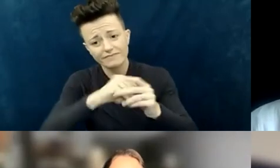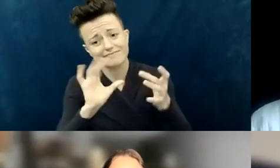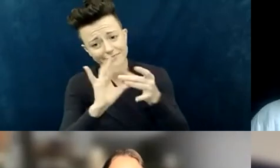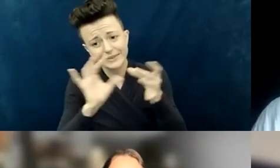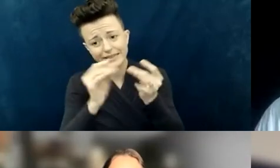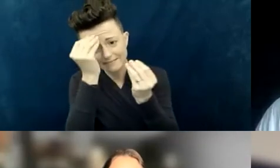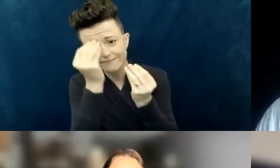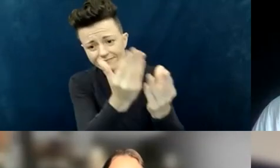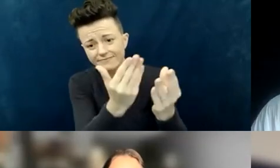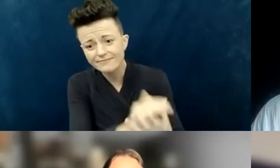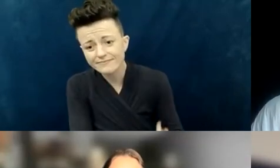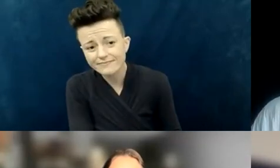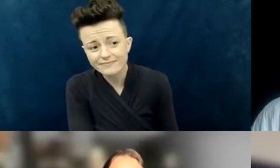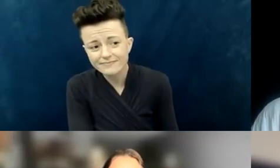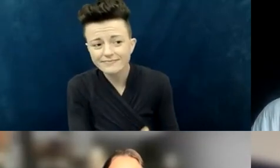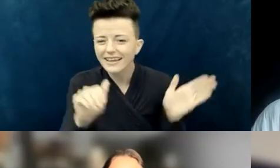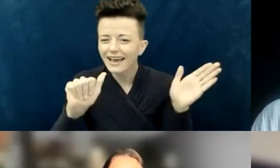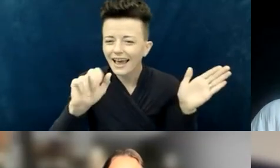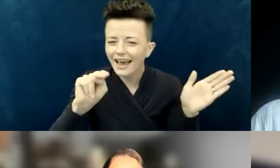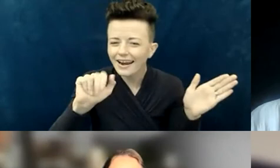Hmm. Elly, thank you. That's a good reminder too,